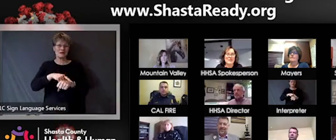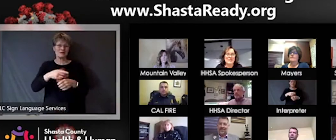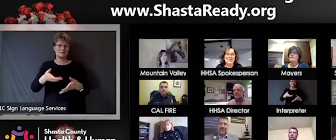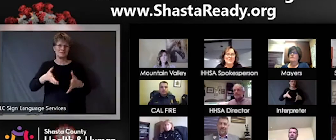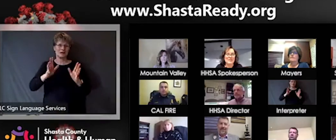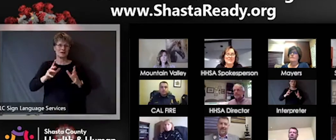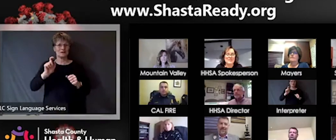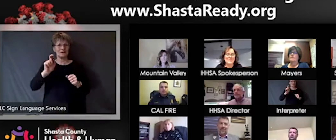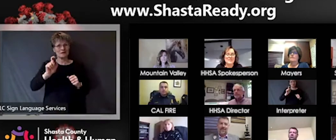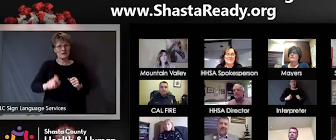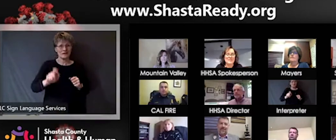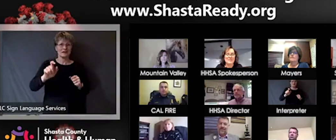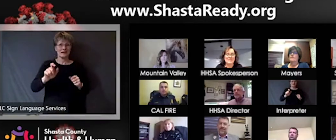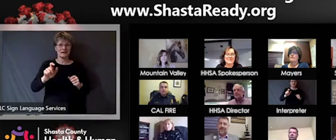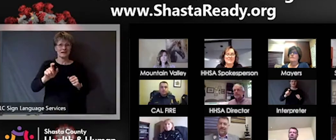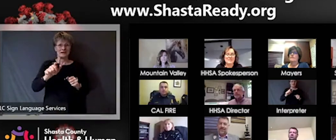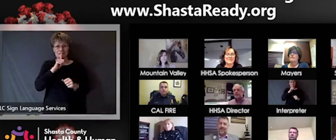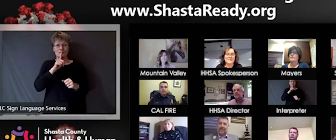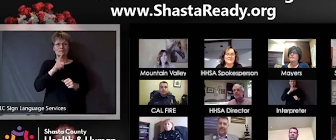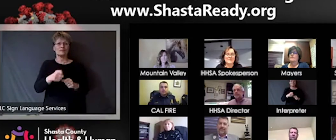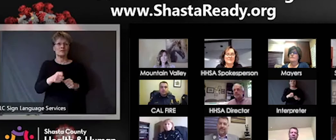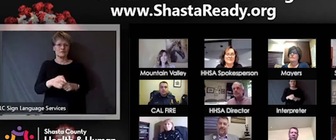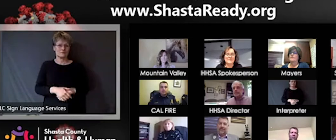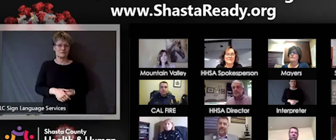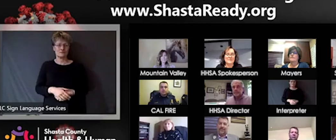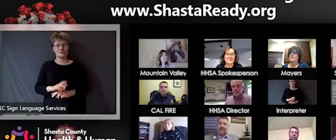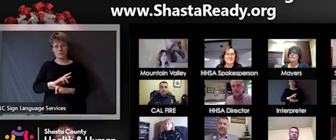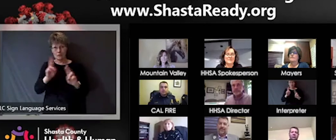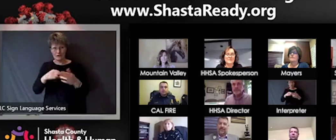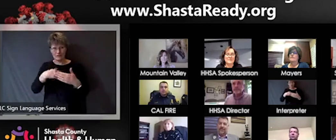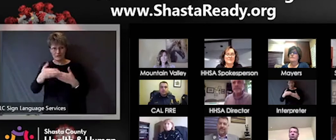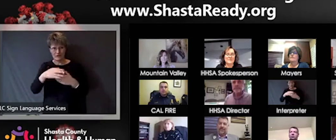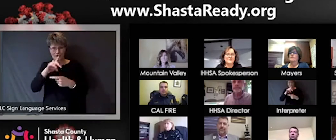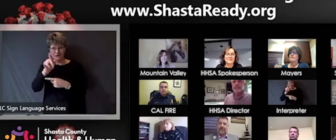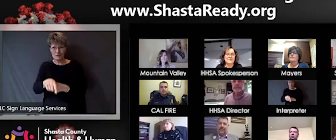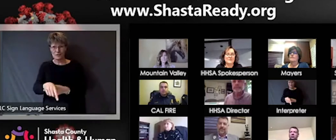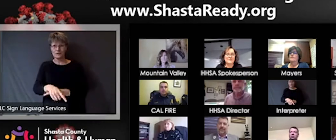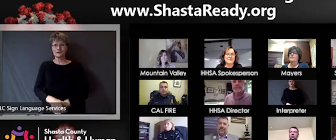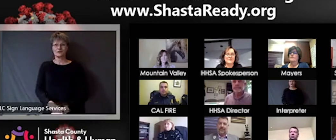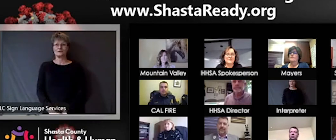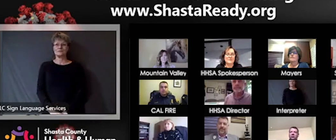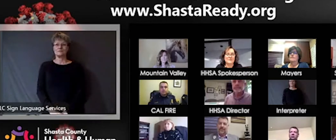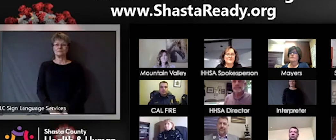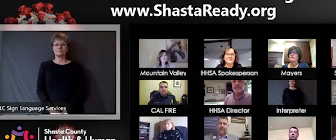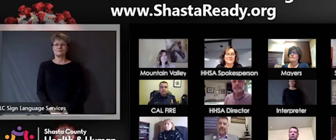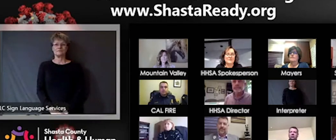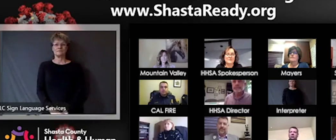ready for your next question oh no that's okay I was I was kind of I'm